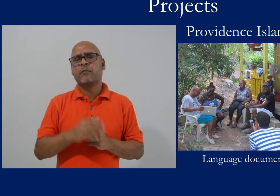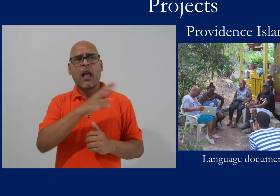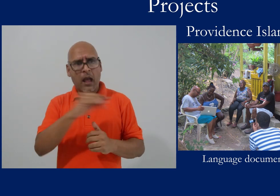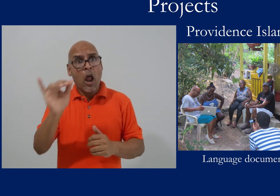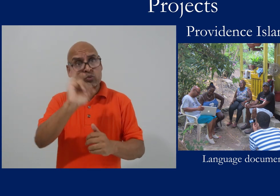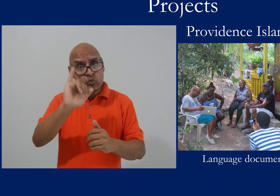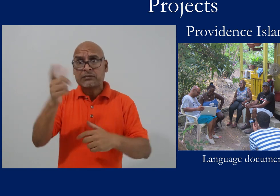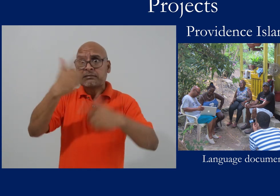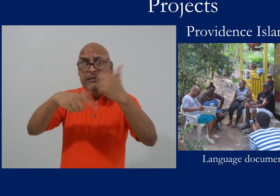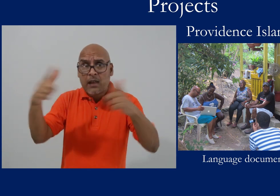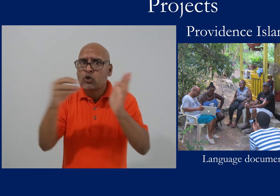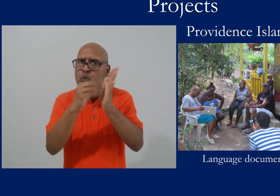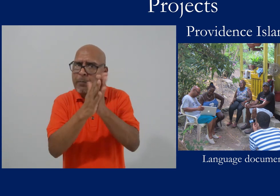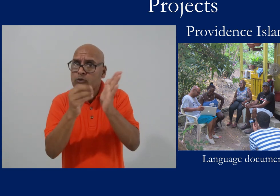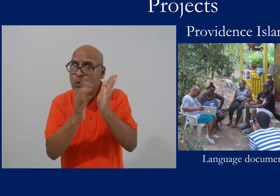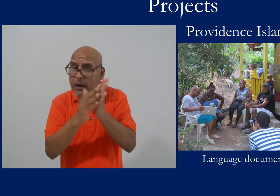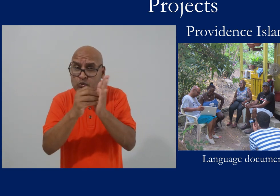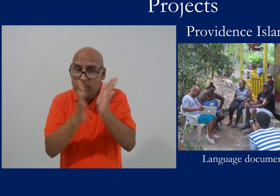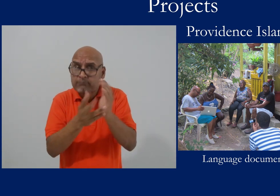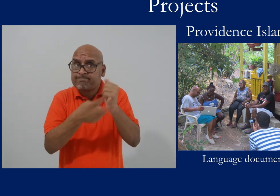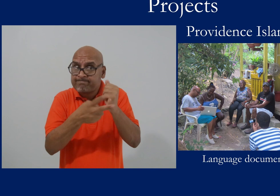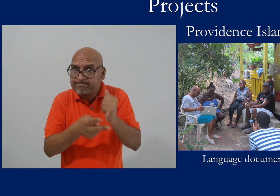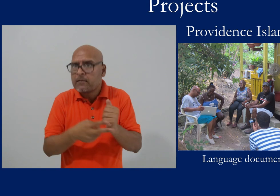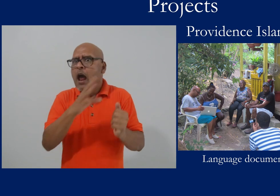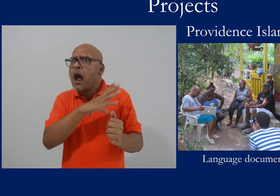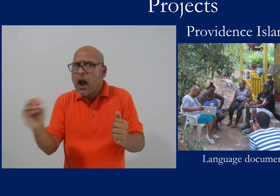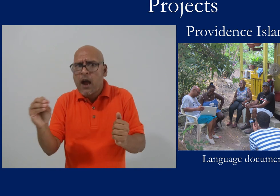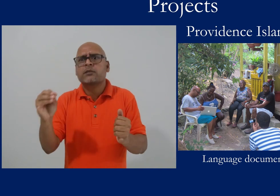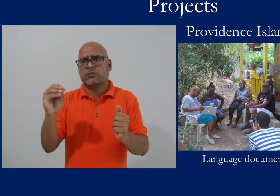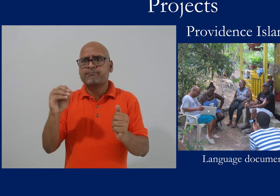meeting deaf people from around the island and doing language documentation and archiving work